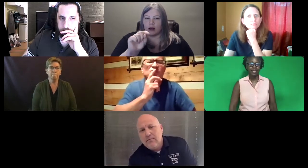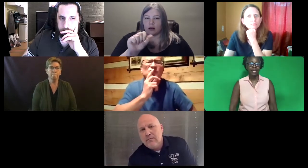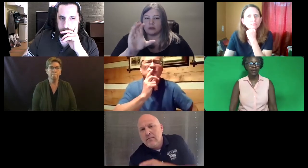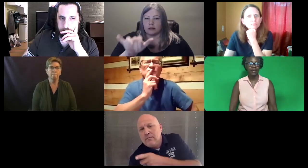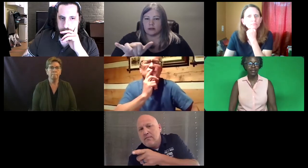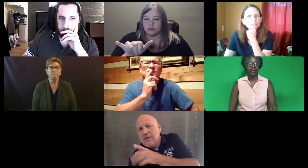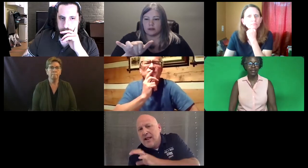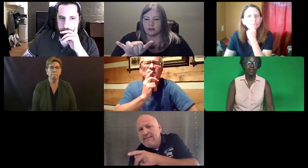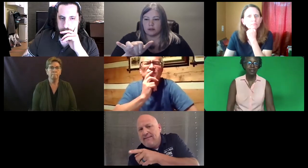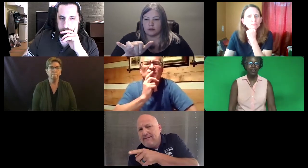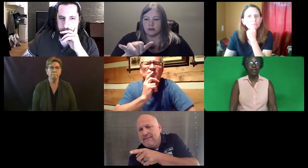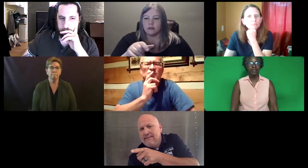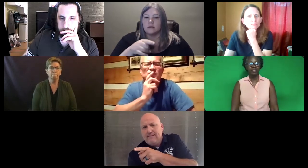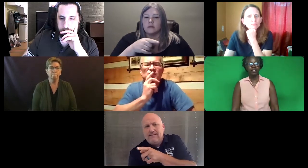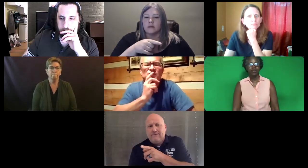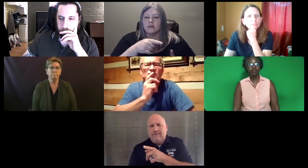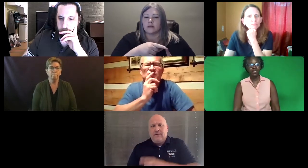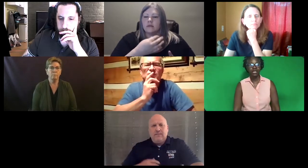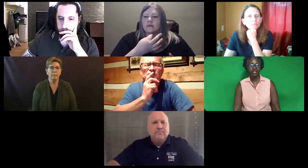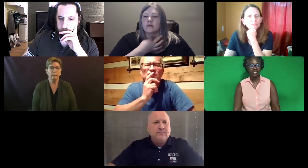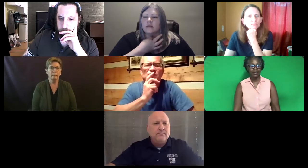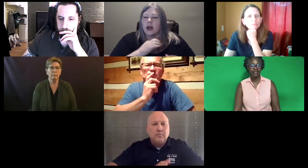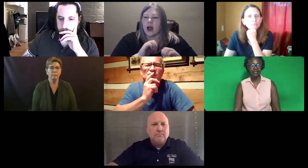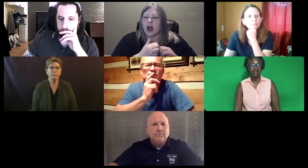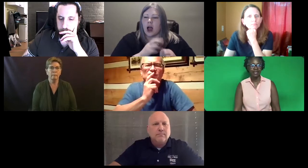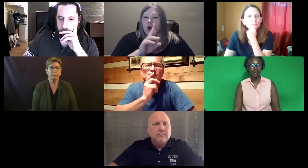Katie: This is from Diandra Stacy.